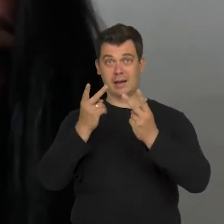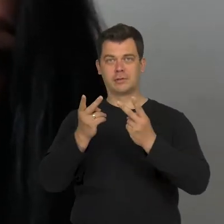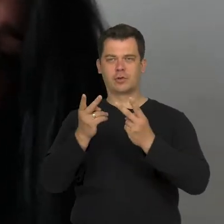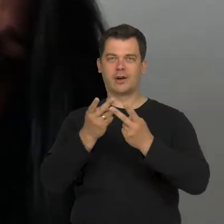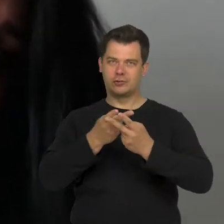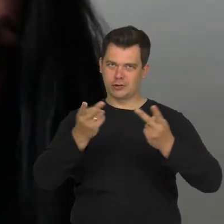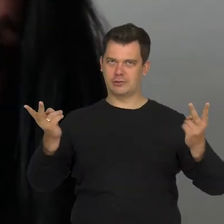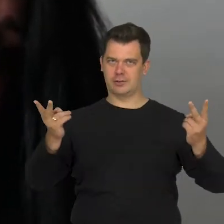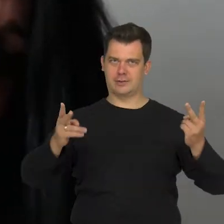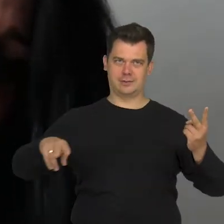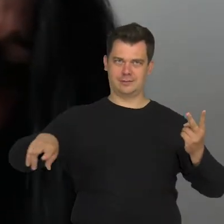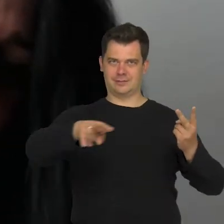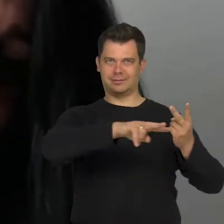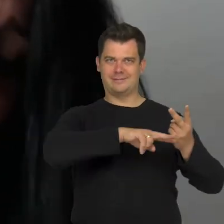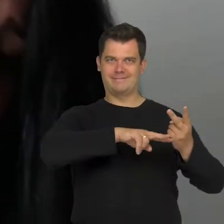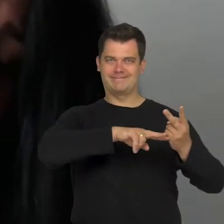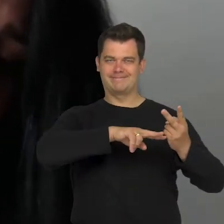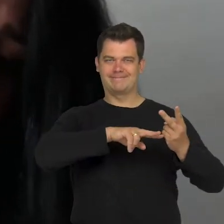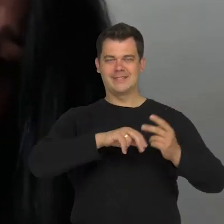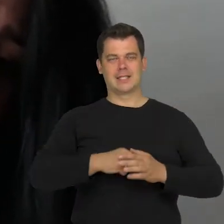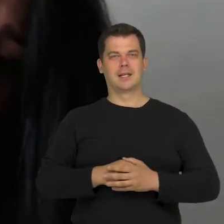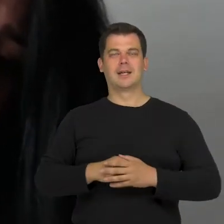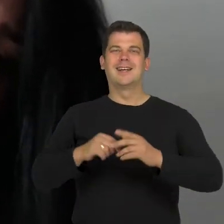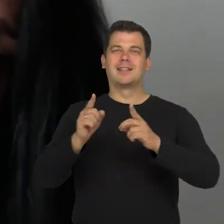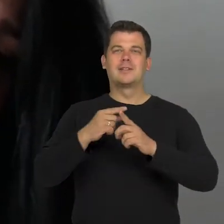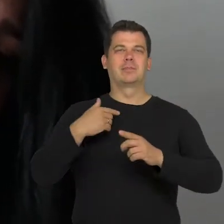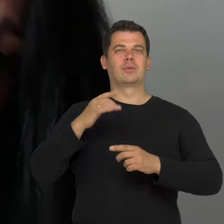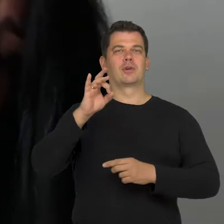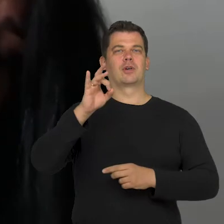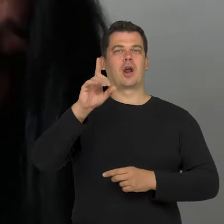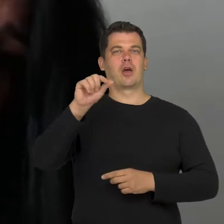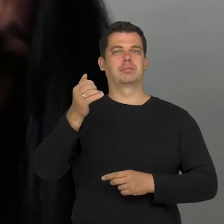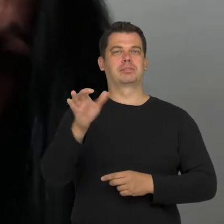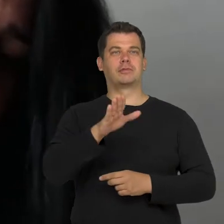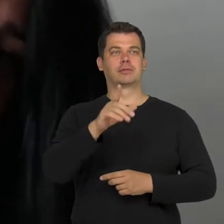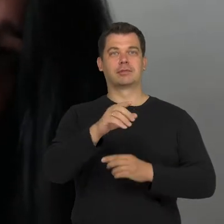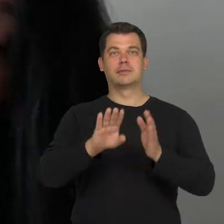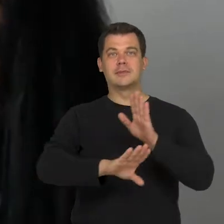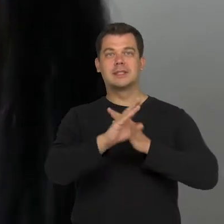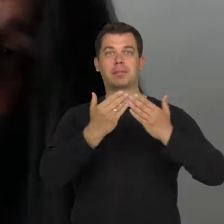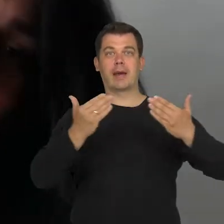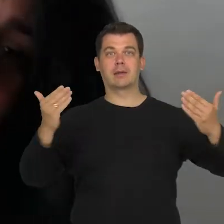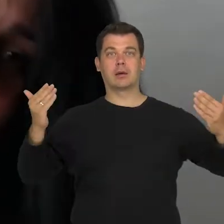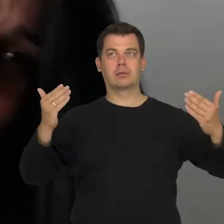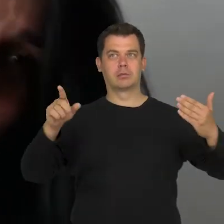On top of that, these performances with Krzysztof Globisz as it turns out, have audience.